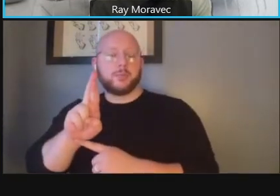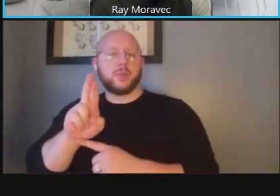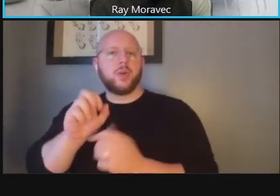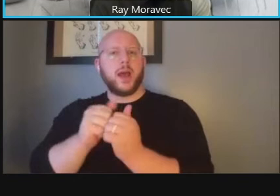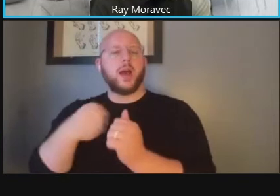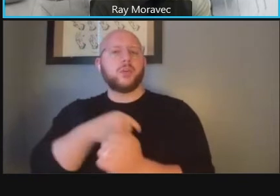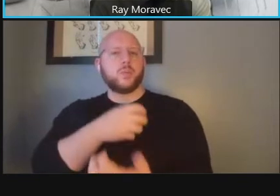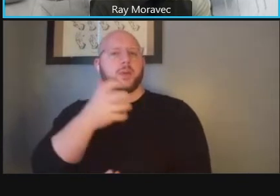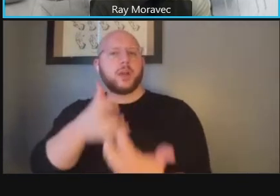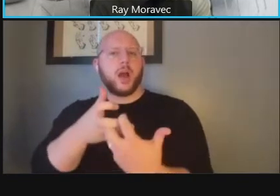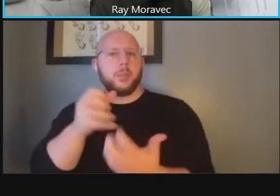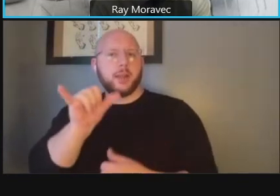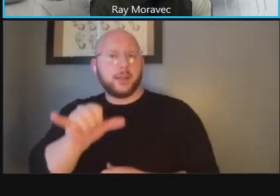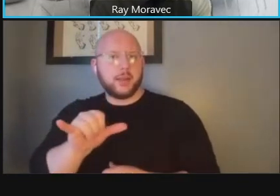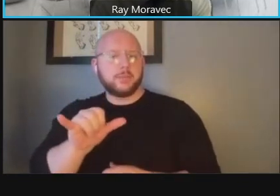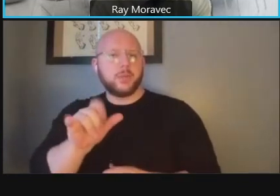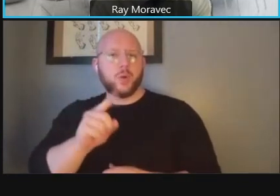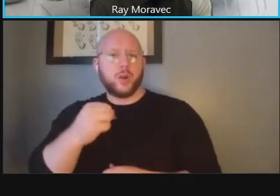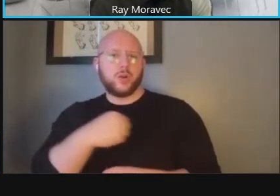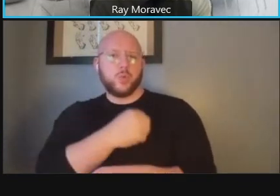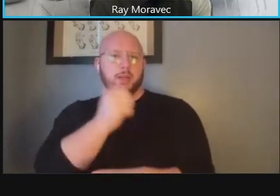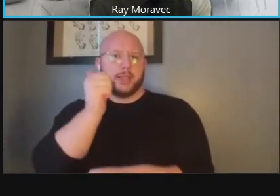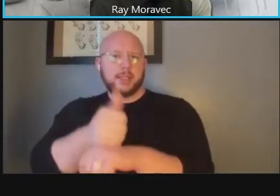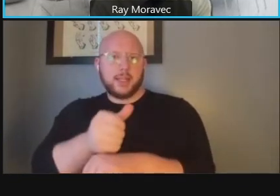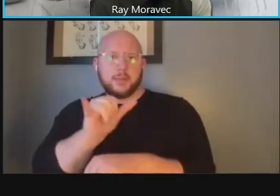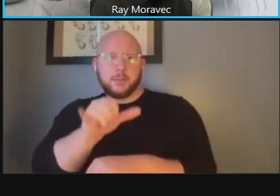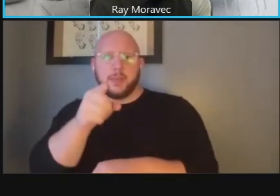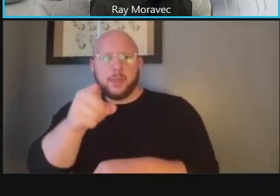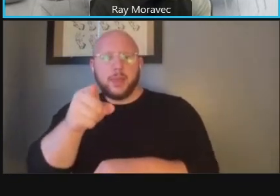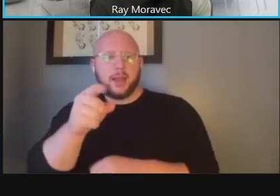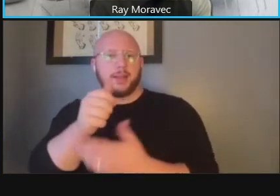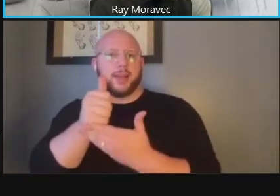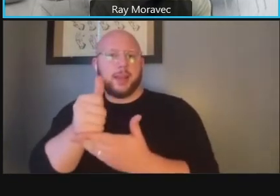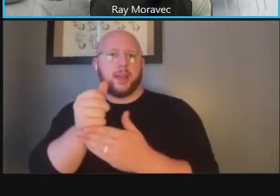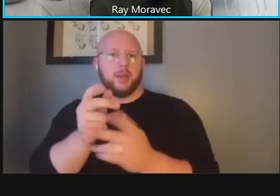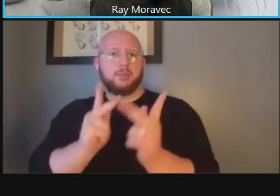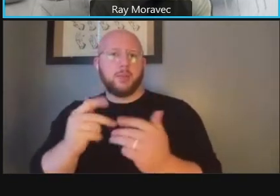where do we locate the landscape amenities zones how do we provide access to the curb space